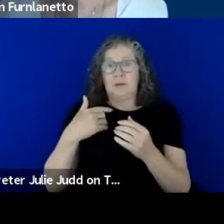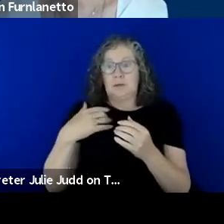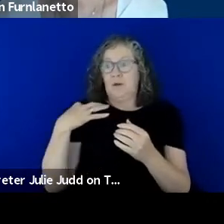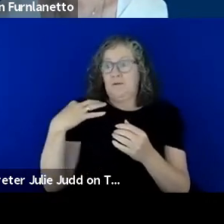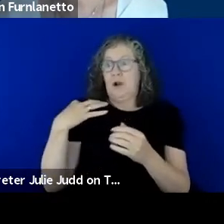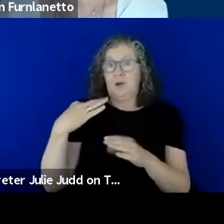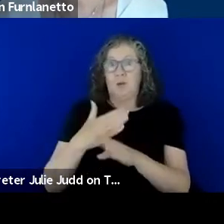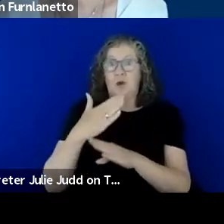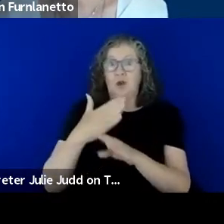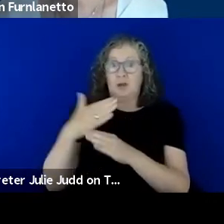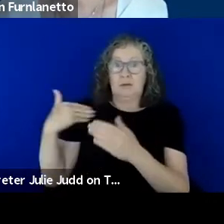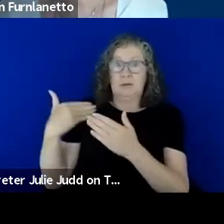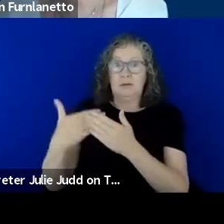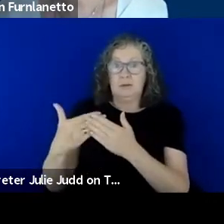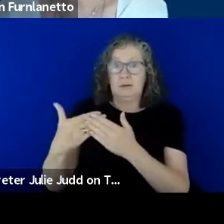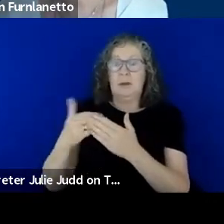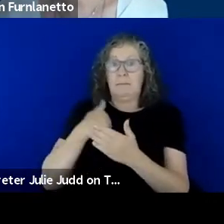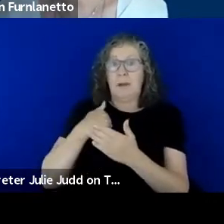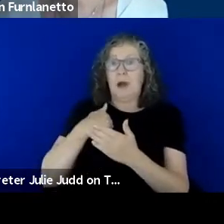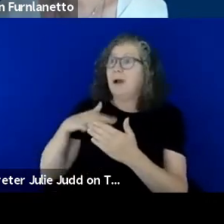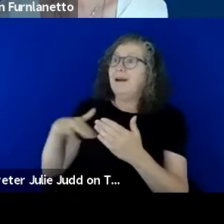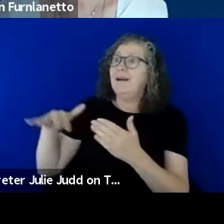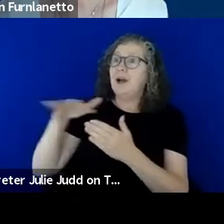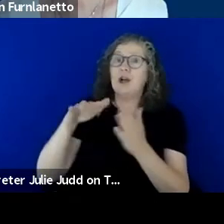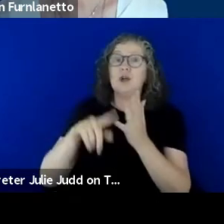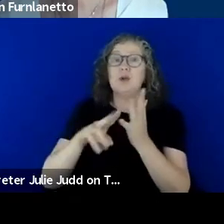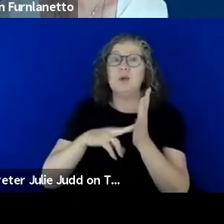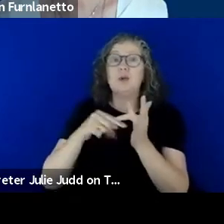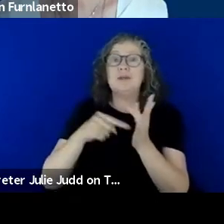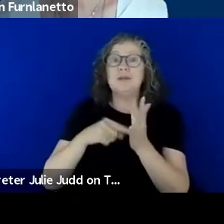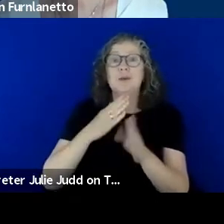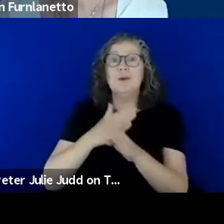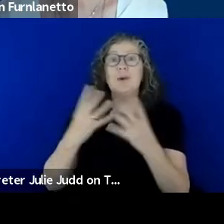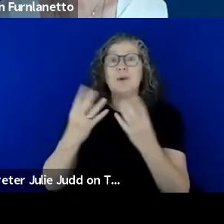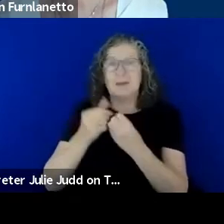fact that most of my unit knows Auslan and they've done deaf awareness training